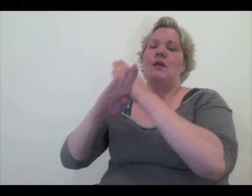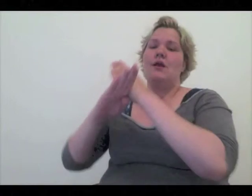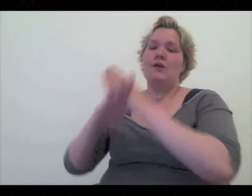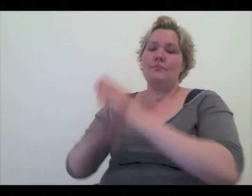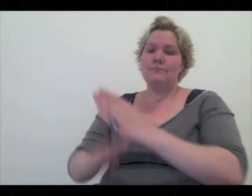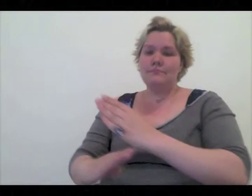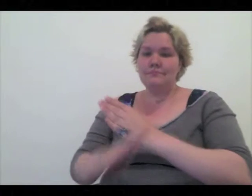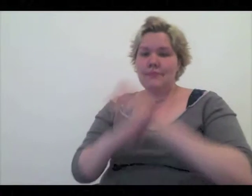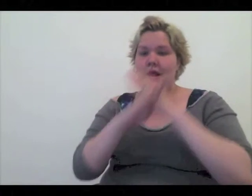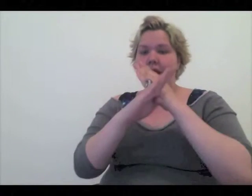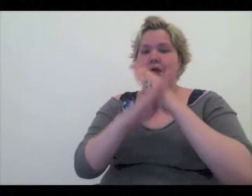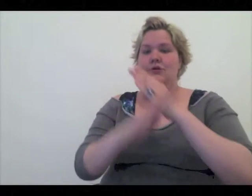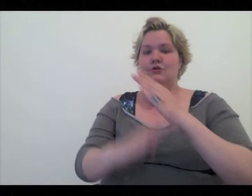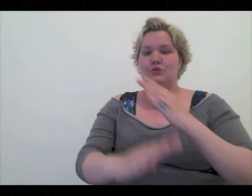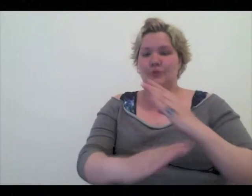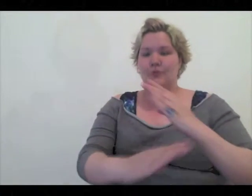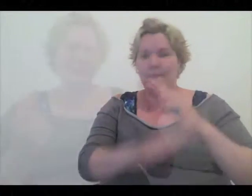I faced many barriers.